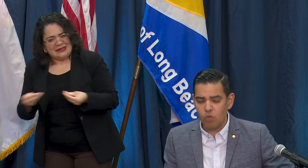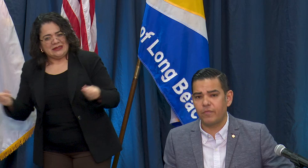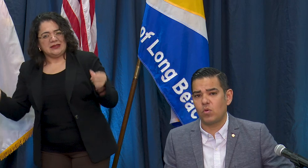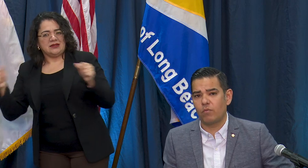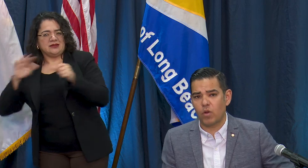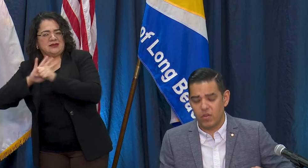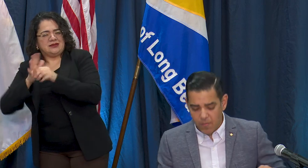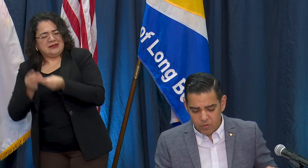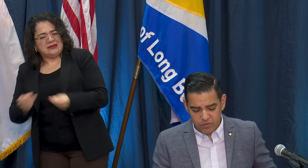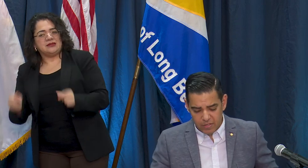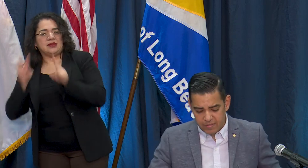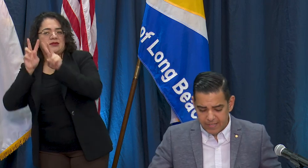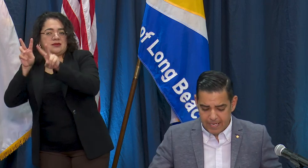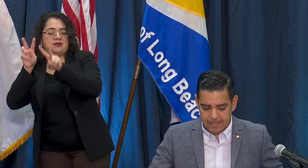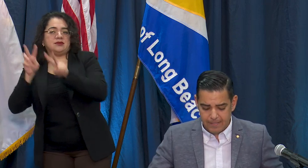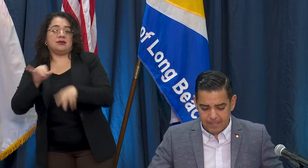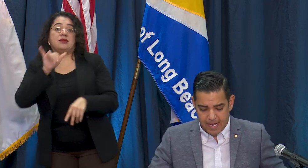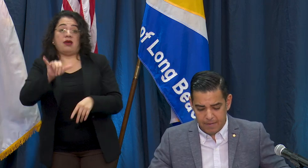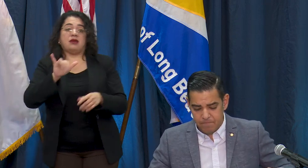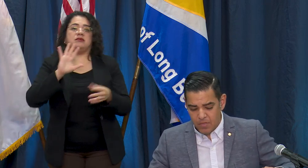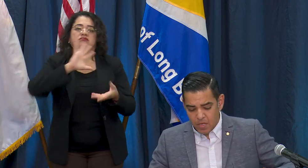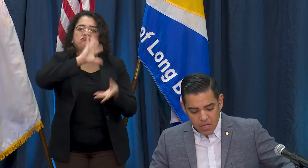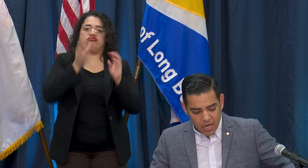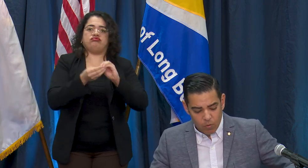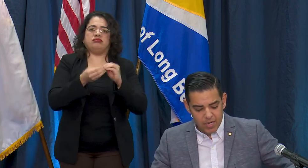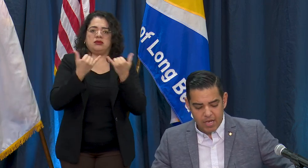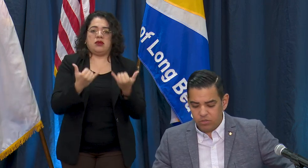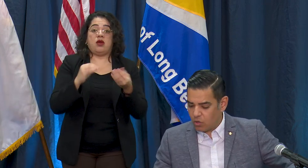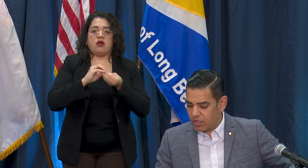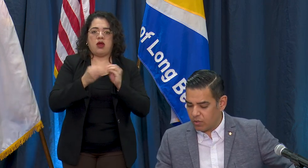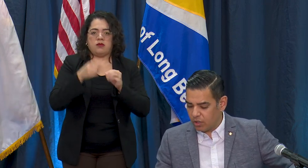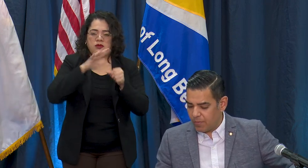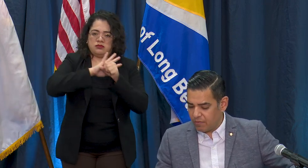overview of where the numbers stand today. I want to now go into a little bit